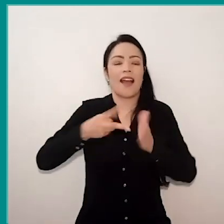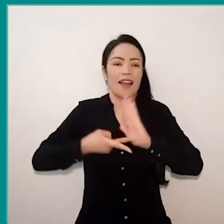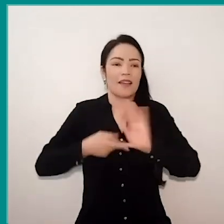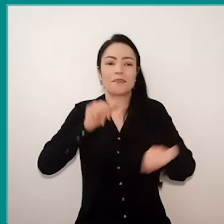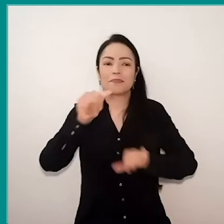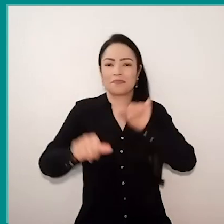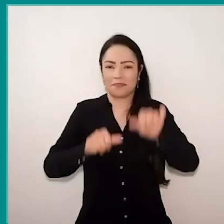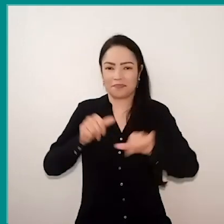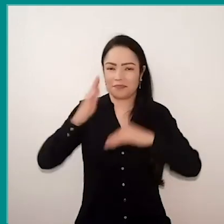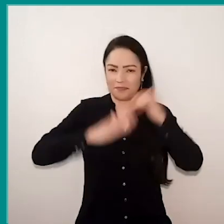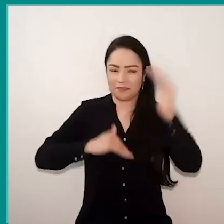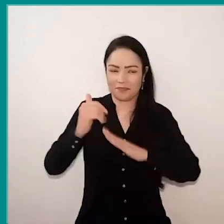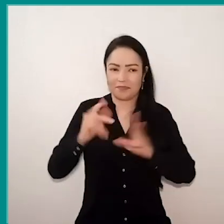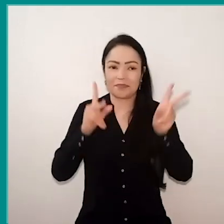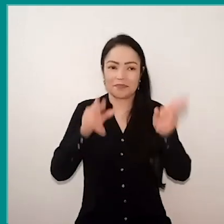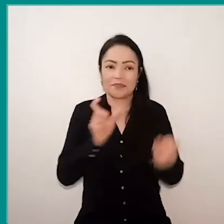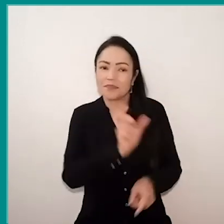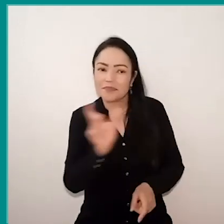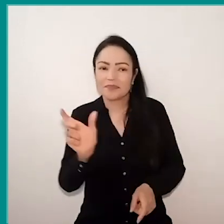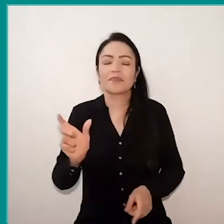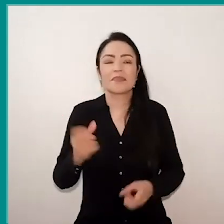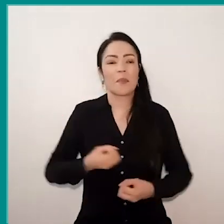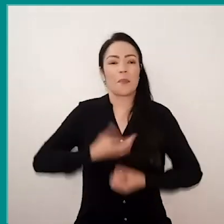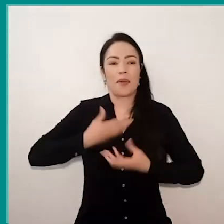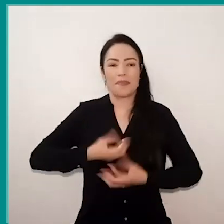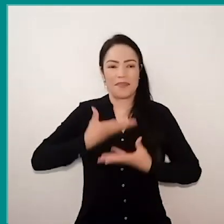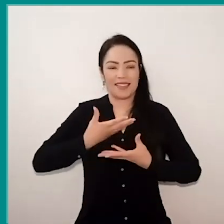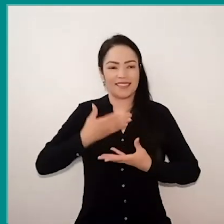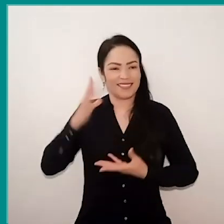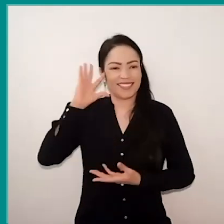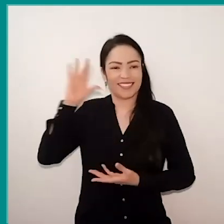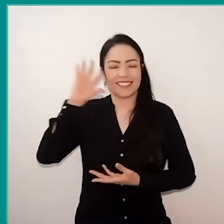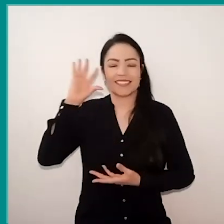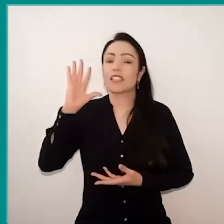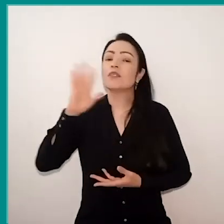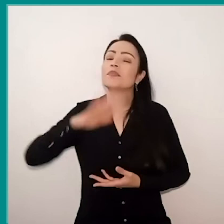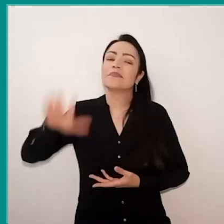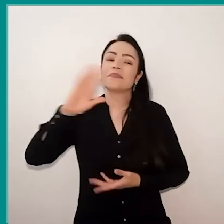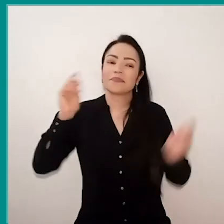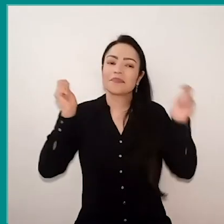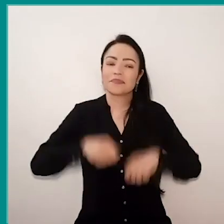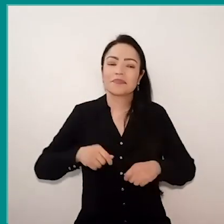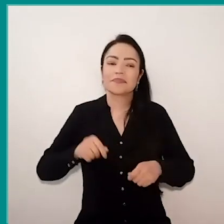like a resignified word in a poem, is the reflection of everything that is possible resignify in teaching practice.